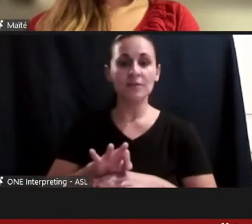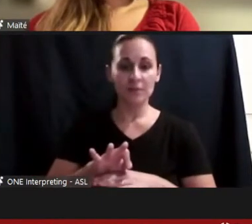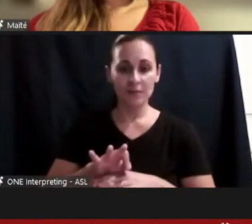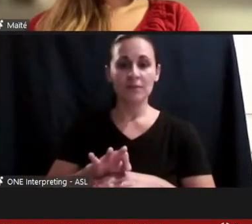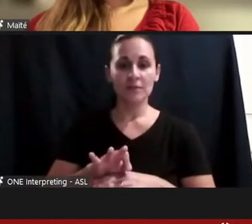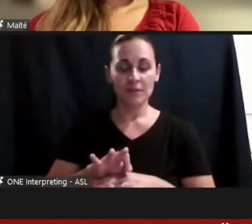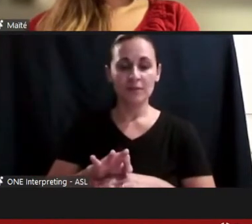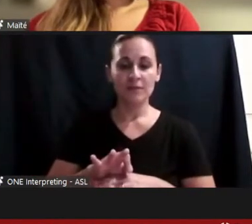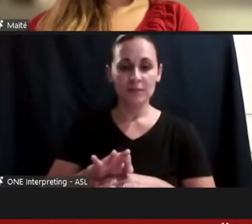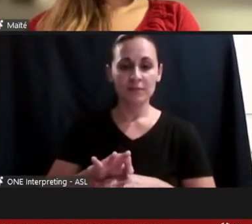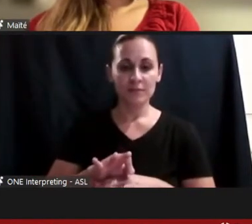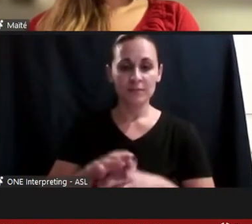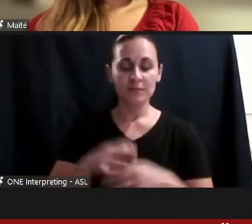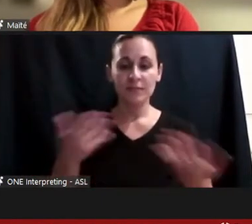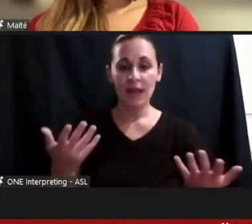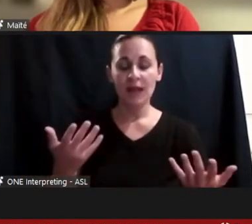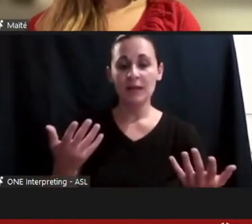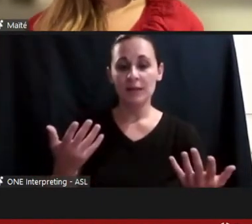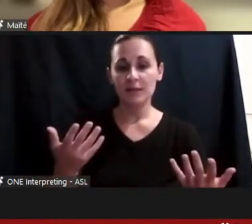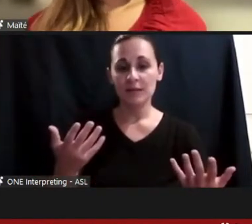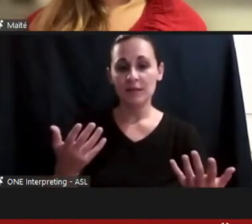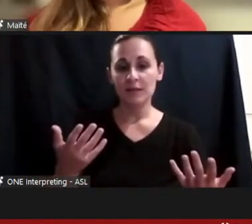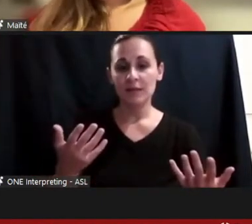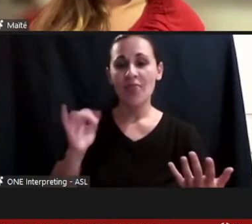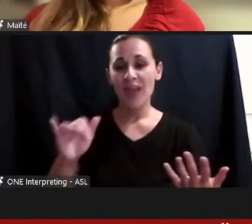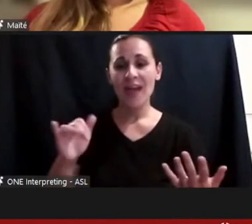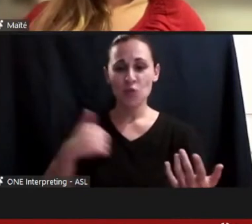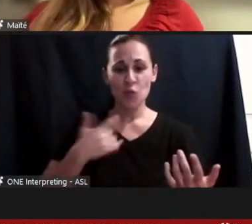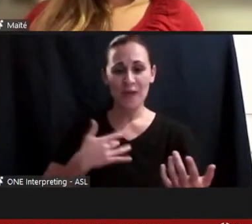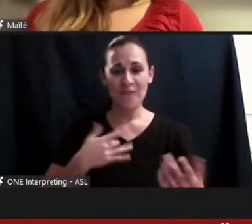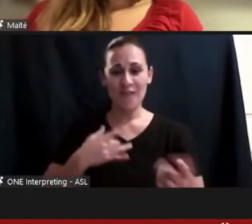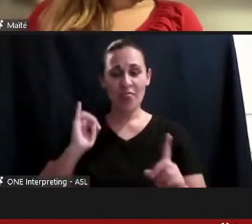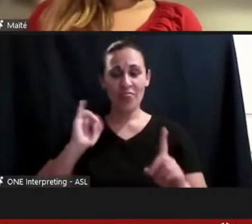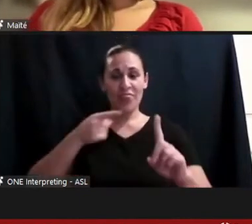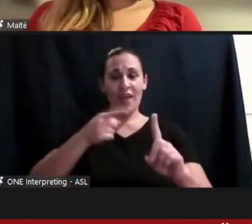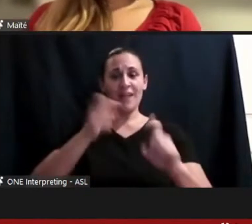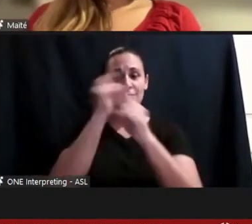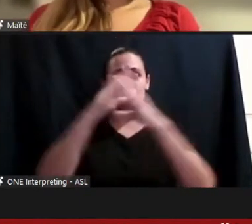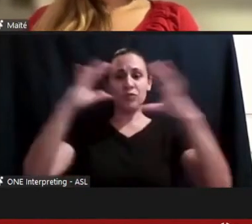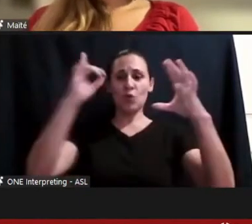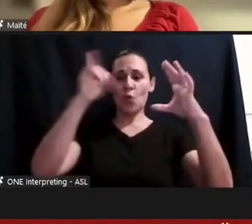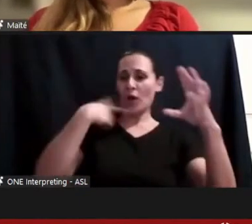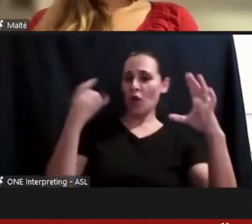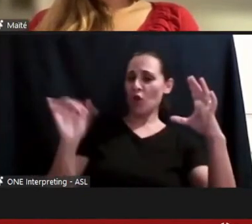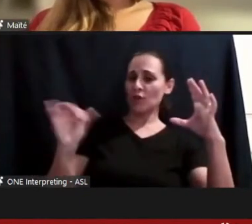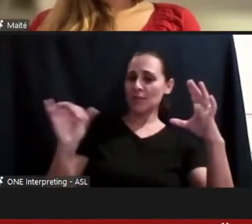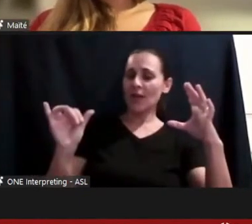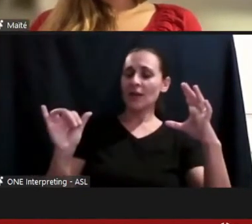and we've debated this idea of the healer in our society so long, that at least for me there is